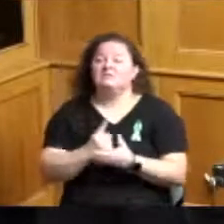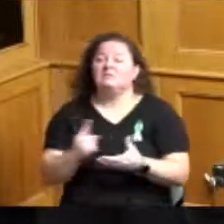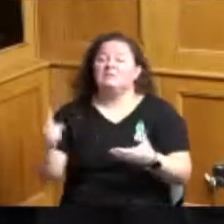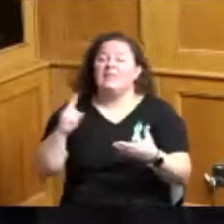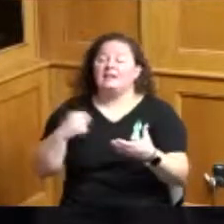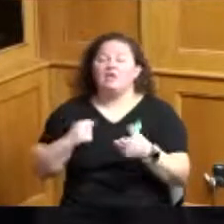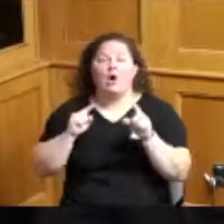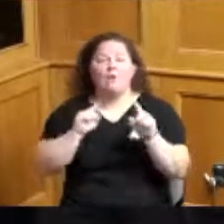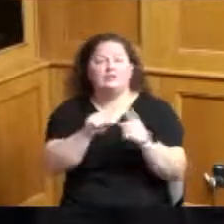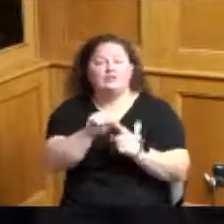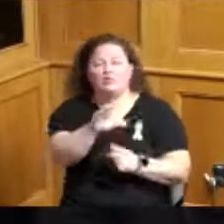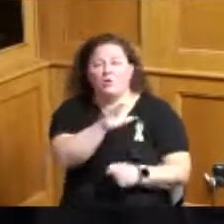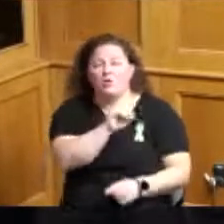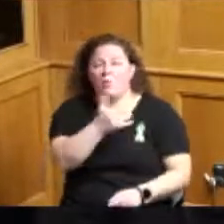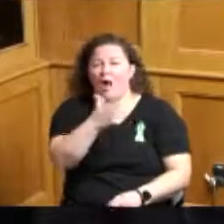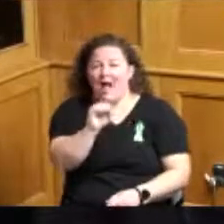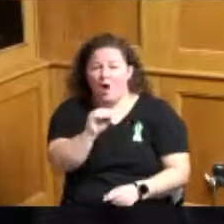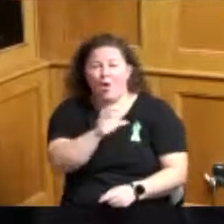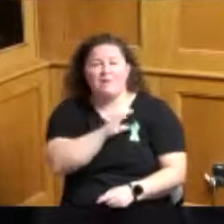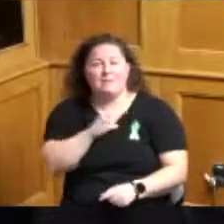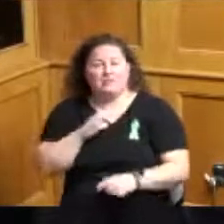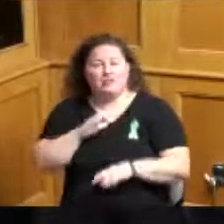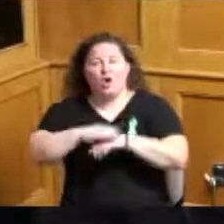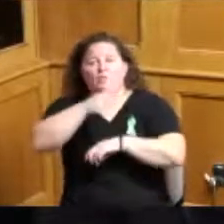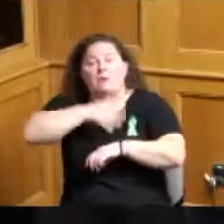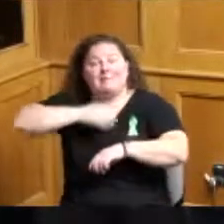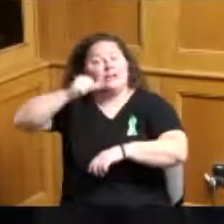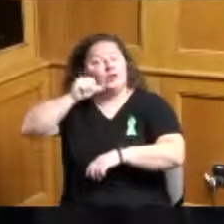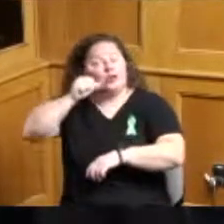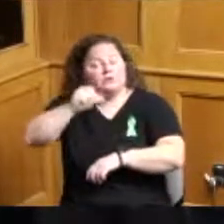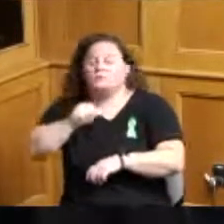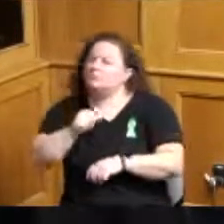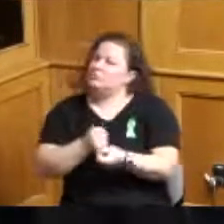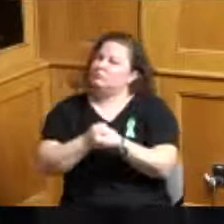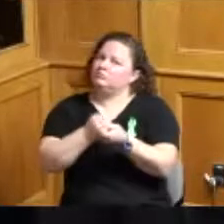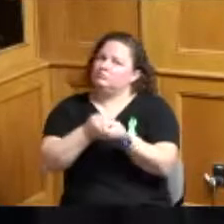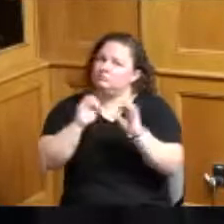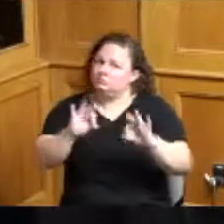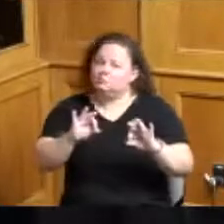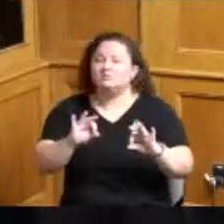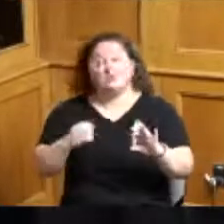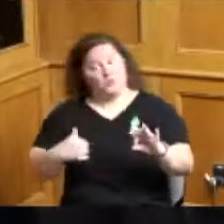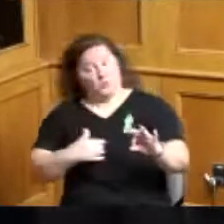Commission on Women and Girls and commend them for that Rosemary's Babies company supported your